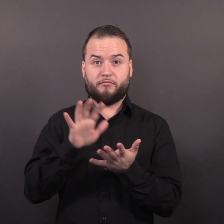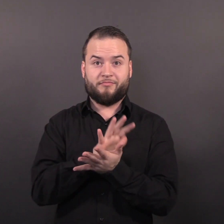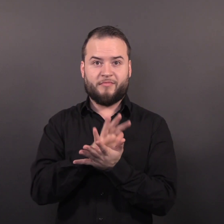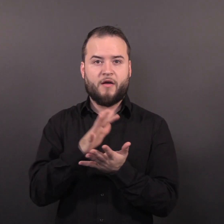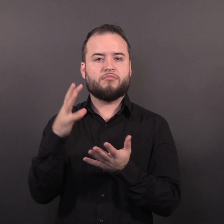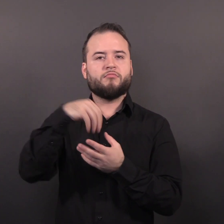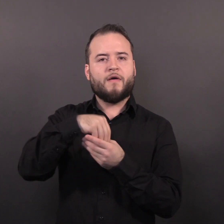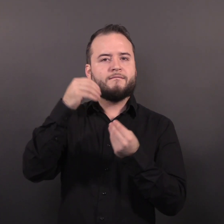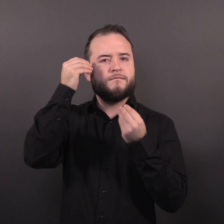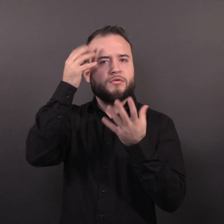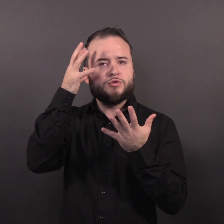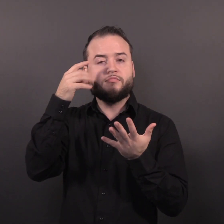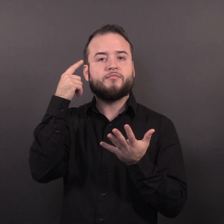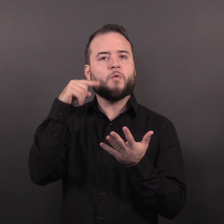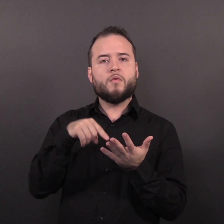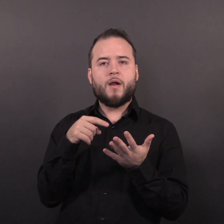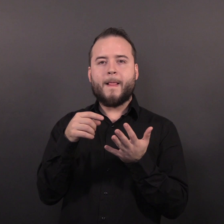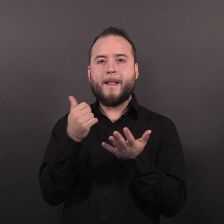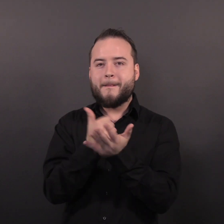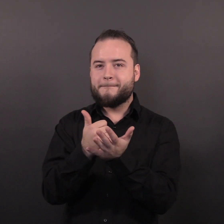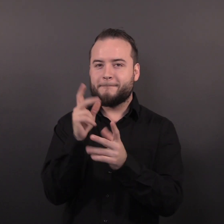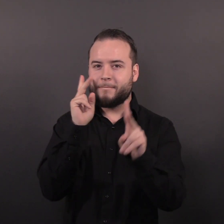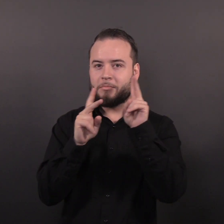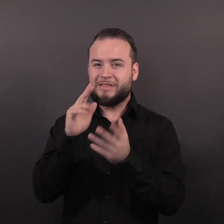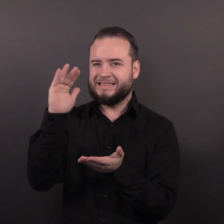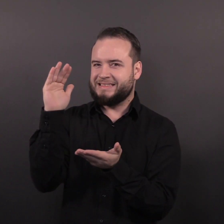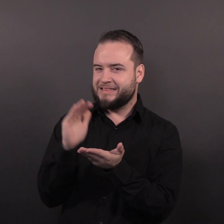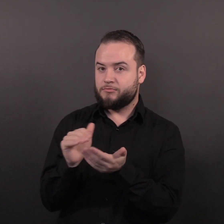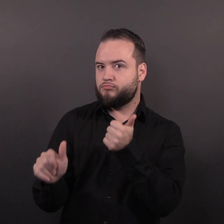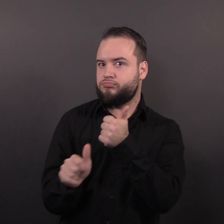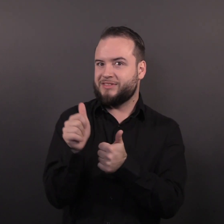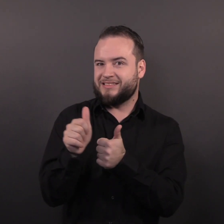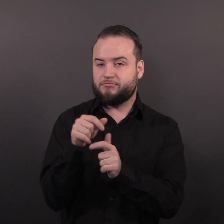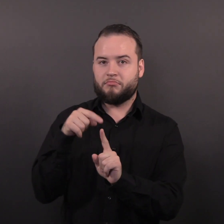It contains information to help people reduce their risk of monkeypox